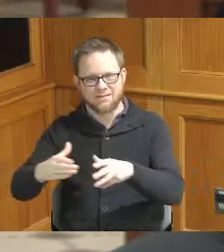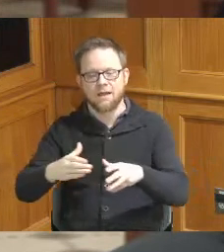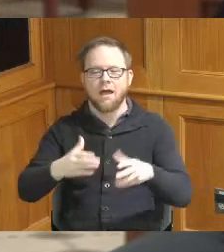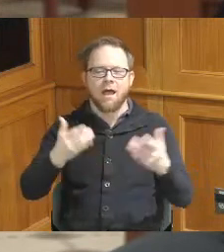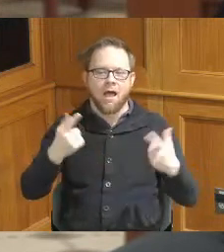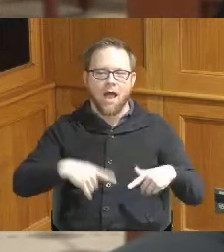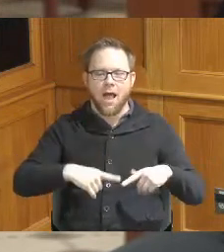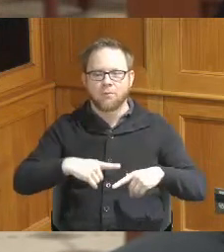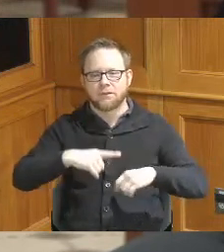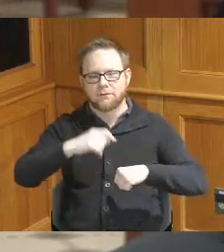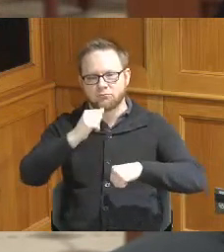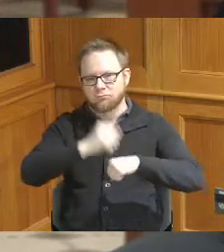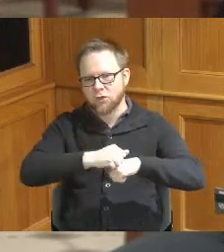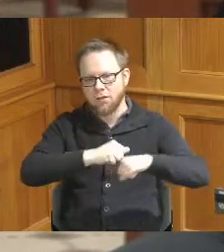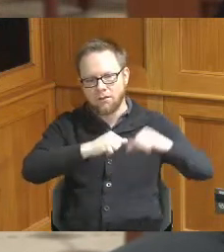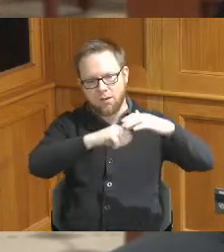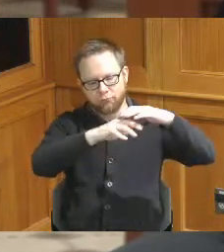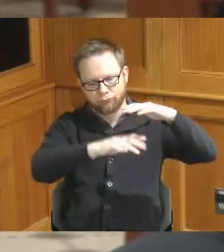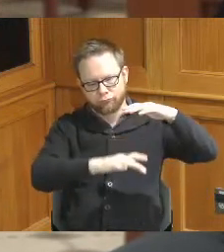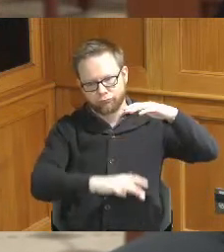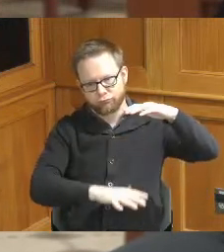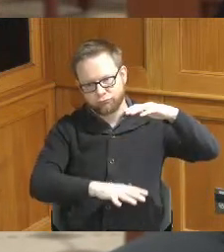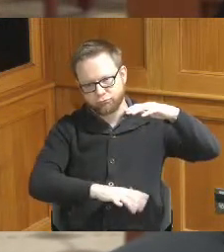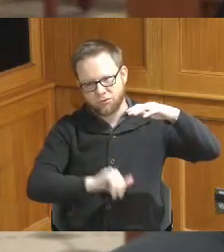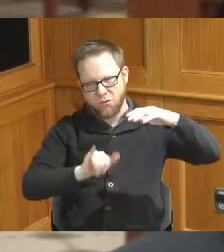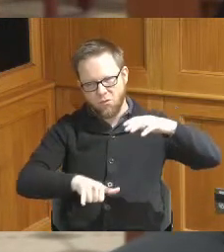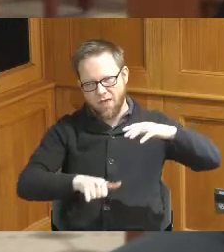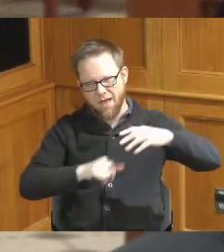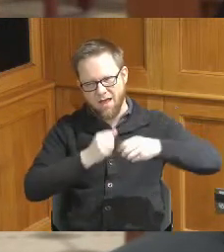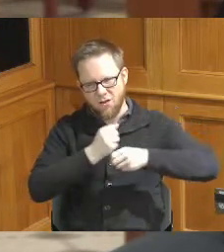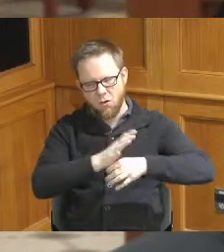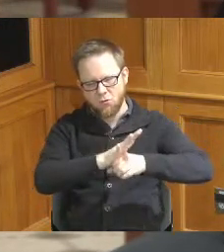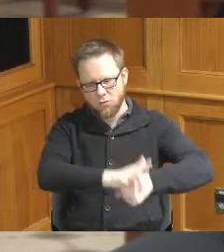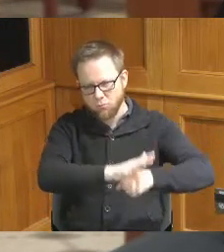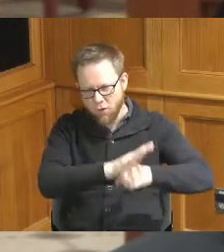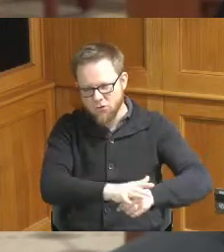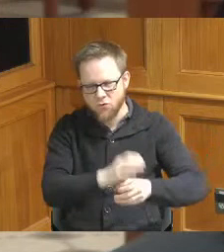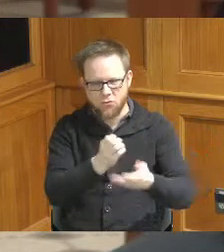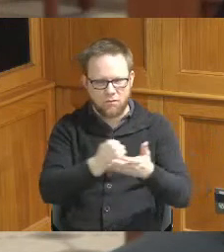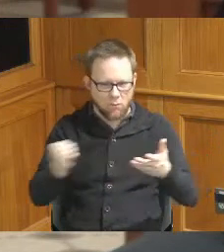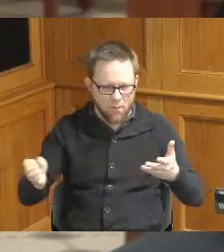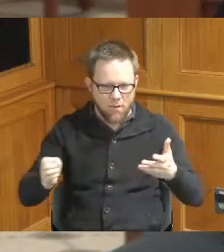and other things were putting pressure on the equipment and moving parts so couldn't just flip